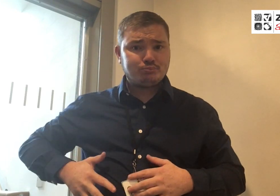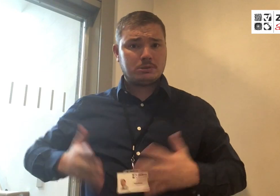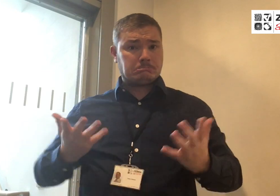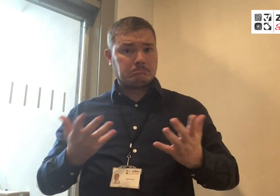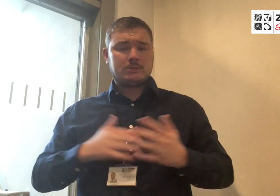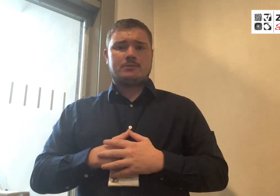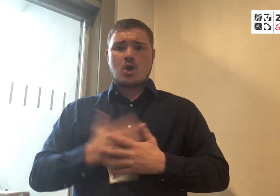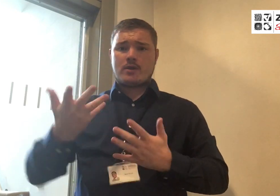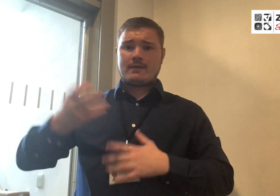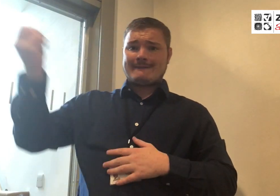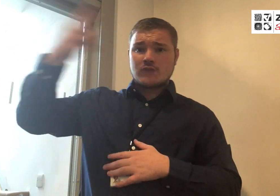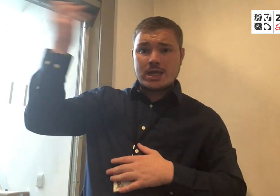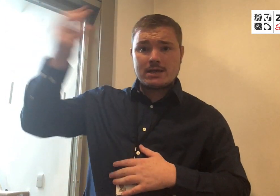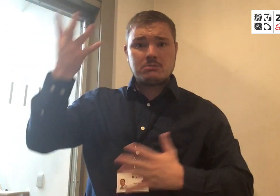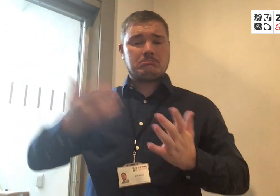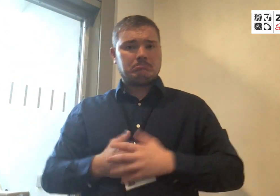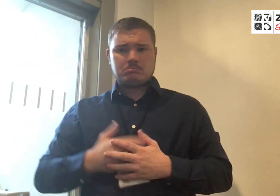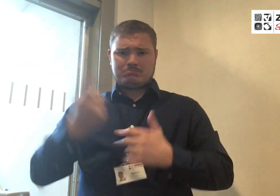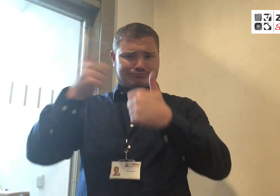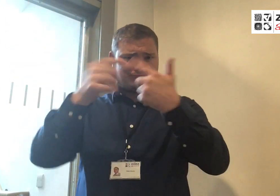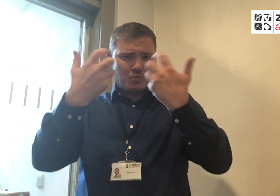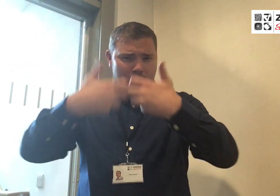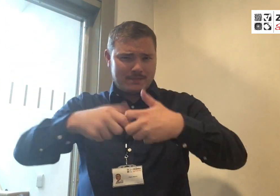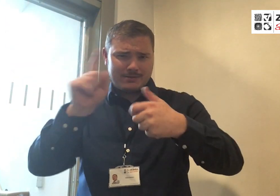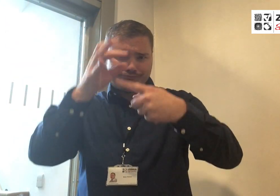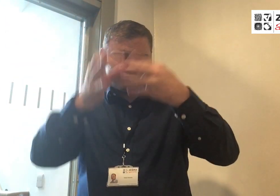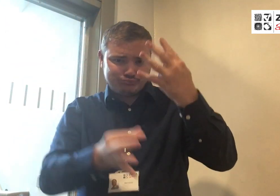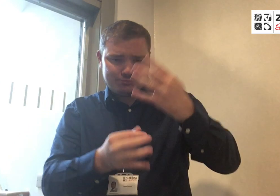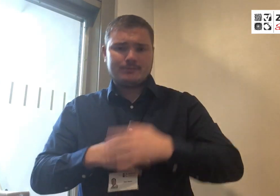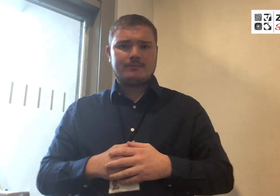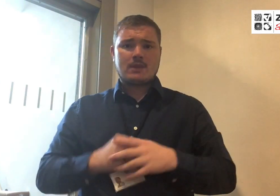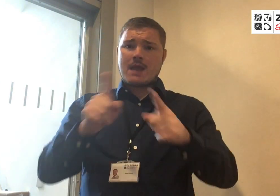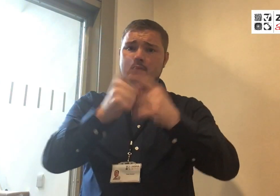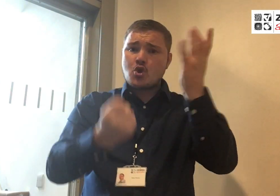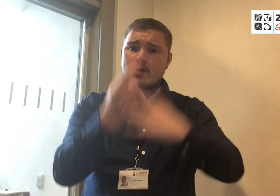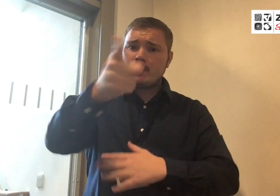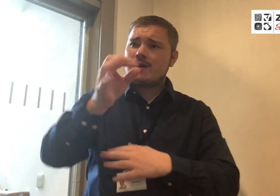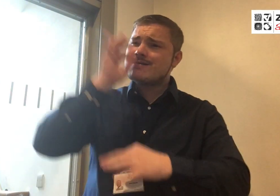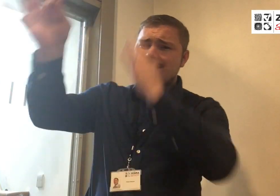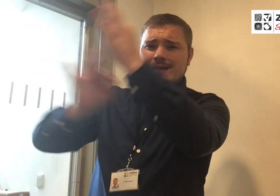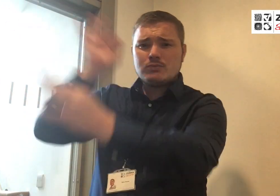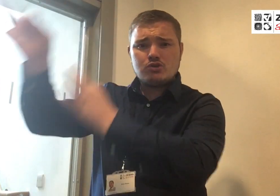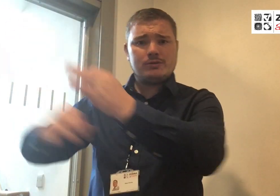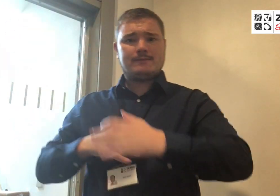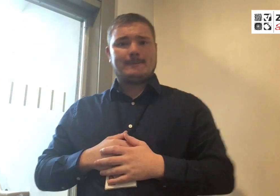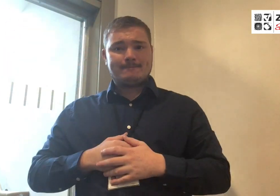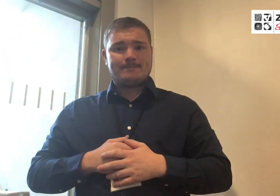to the presence of a fire, for example pagers, flashing lights, etc. This will be a good opportunity for you to ask them questions.